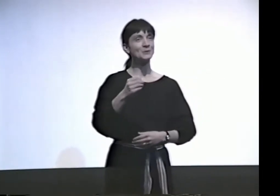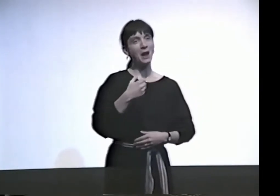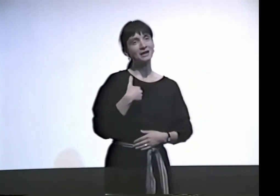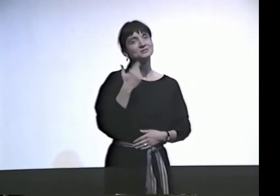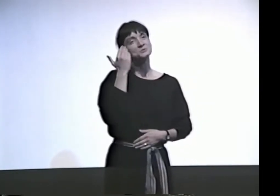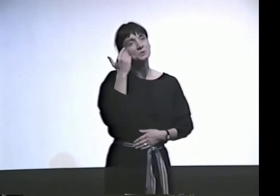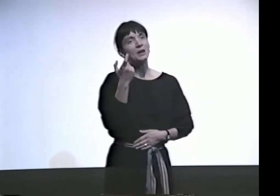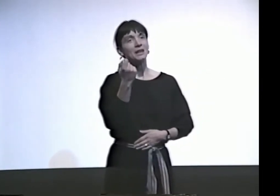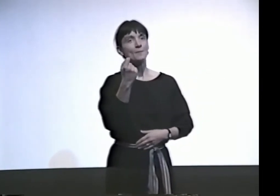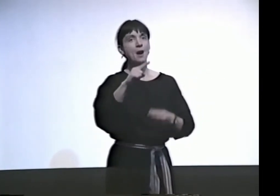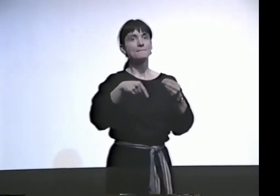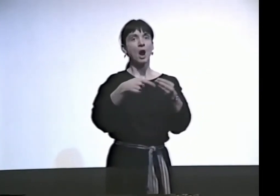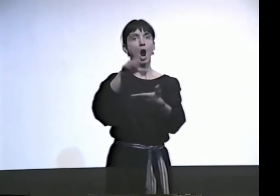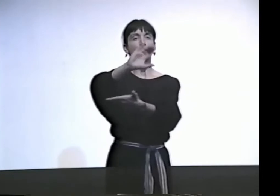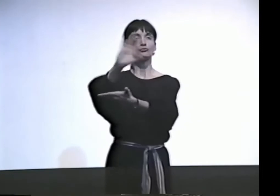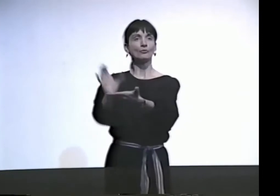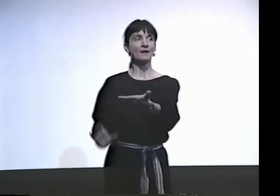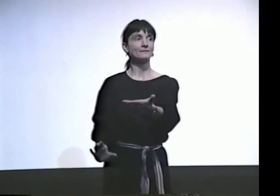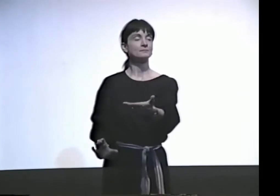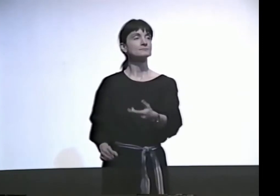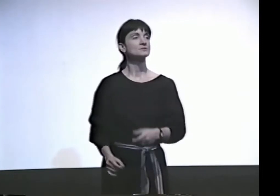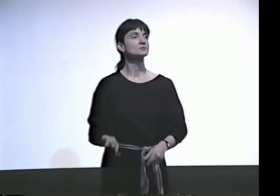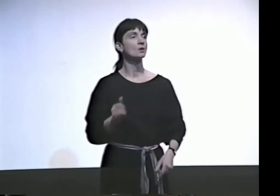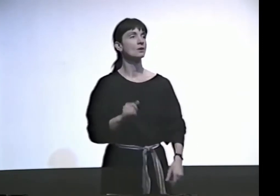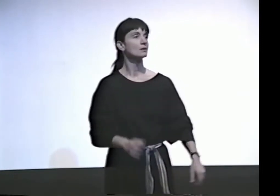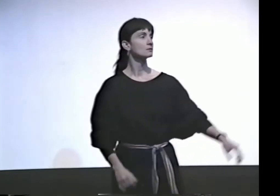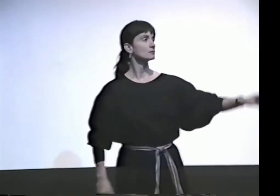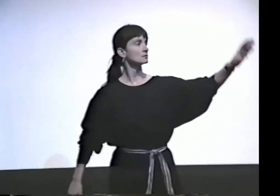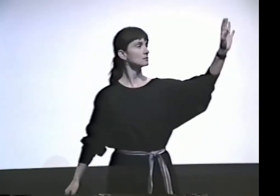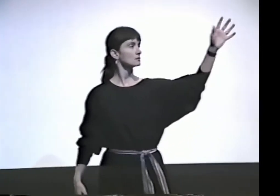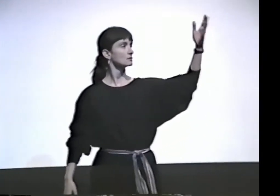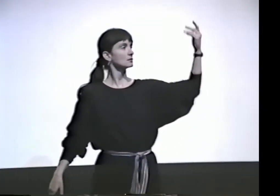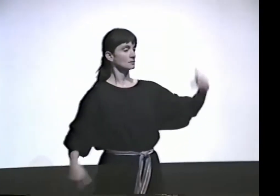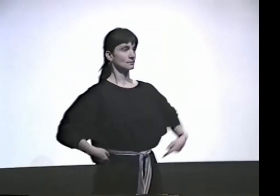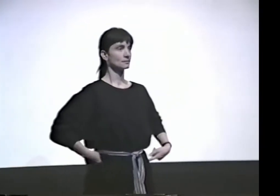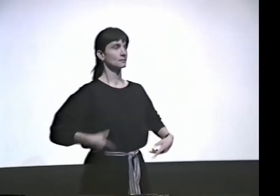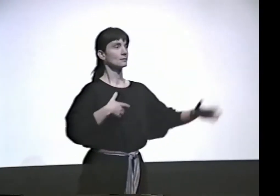I'VE BEEN INVOLVED WITH TAKING DANCE CLASSES, AND SO I KNOW A LITTLE BIT ABOUT CHOREOGRAPHY,